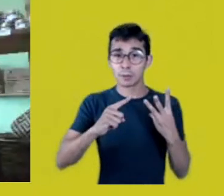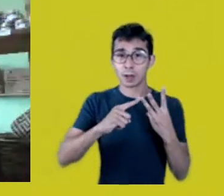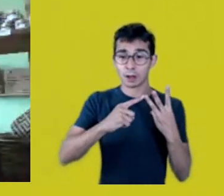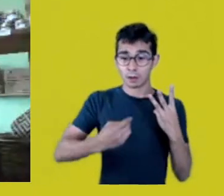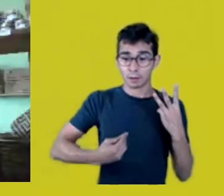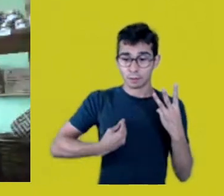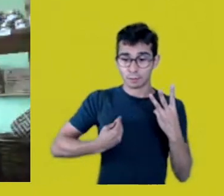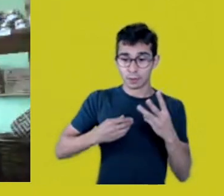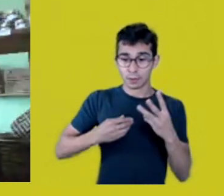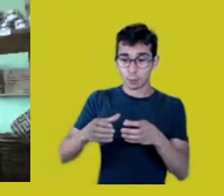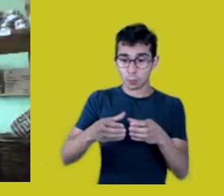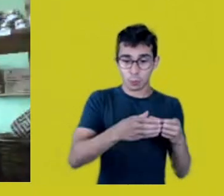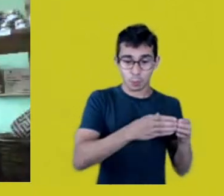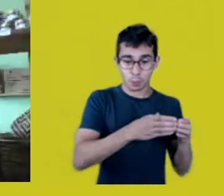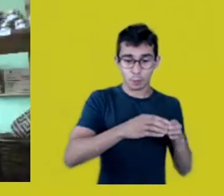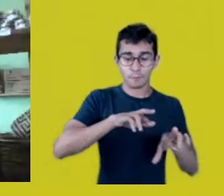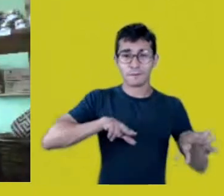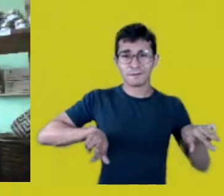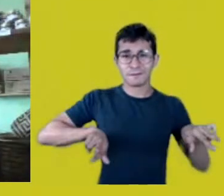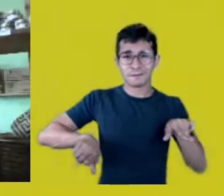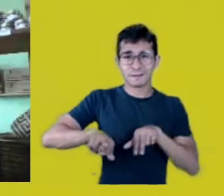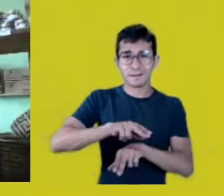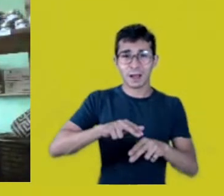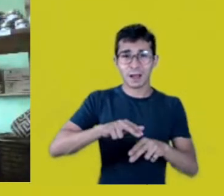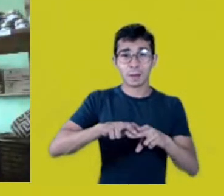and territorial dimensions too vast